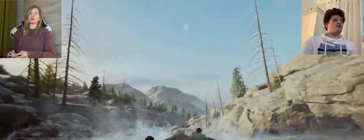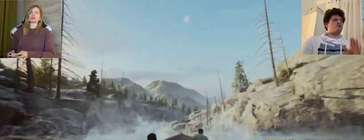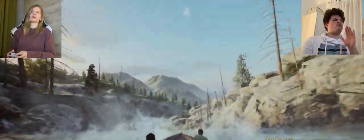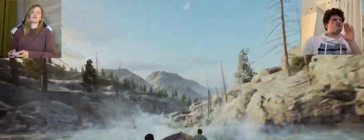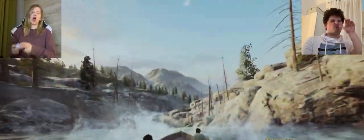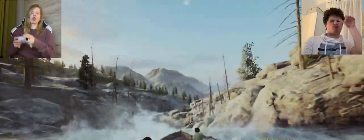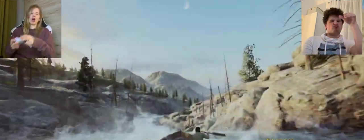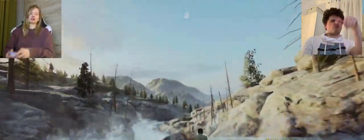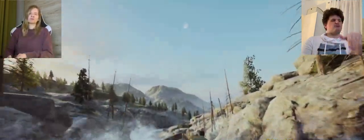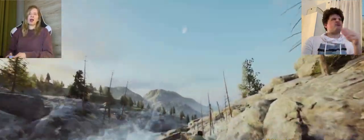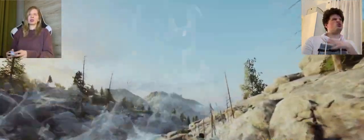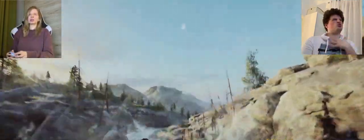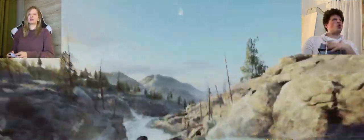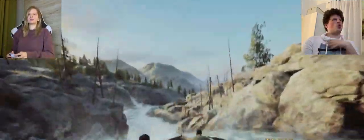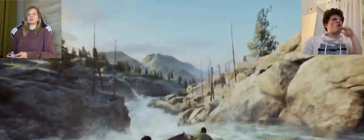K: leads us straight to the waterfall